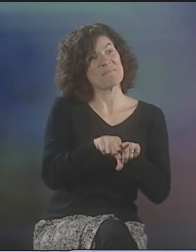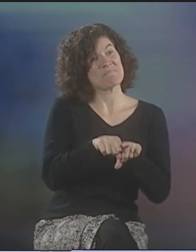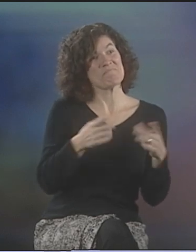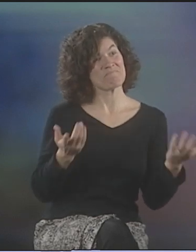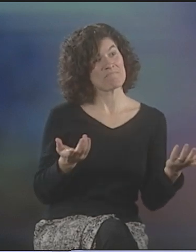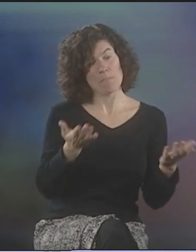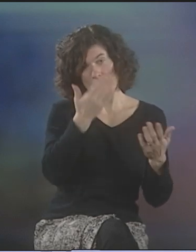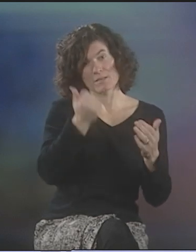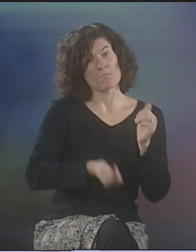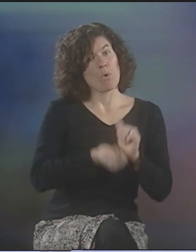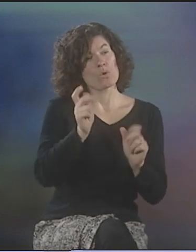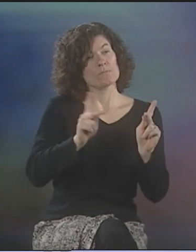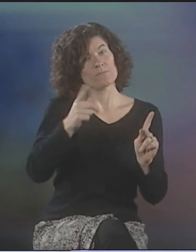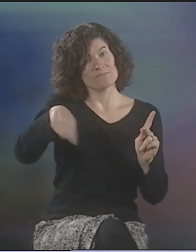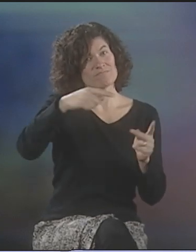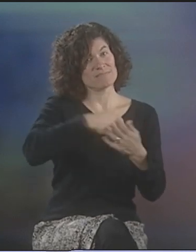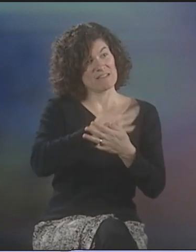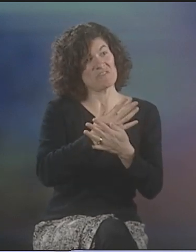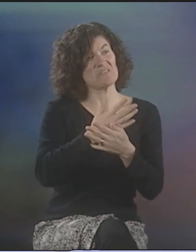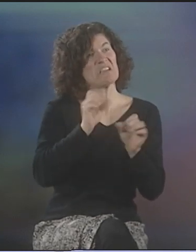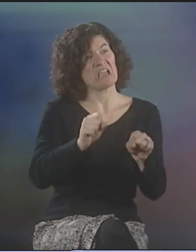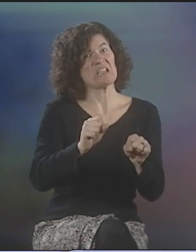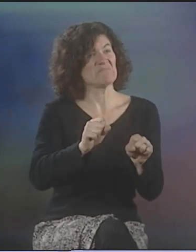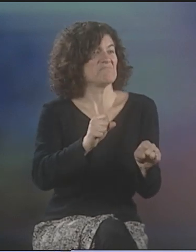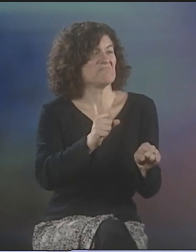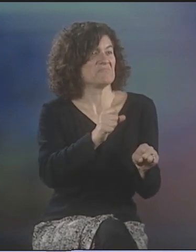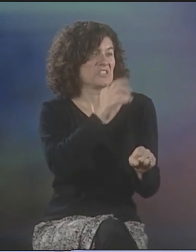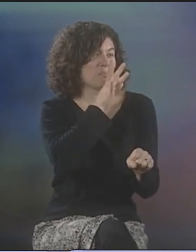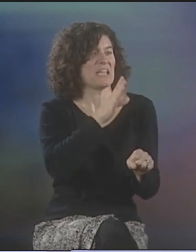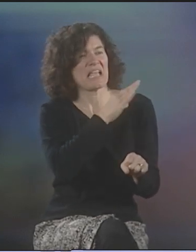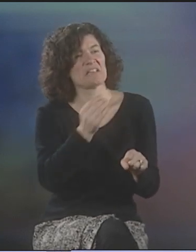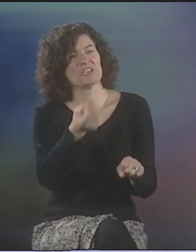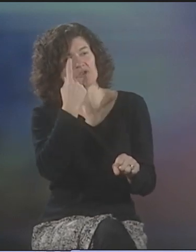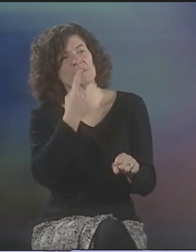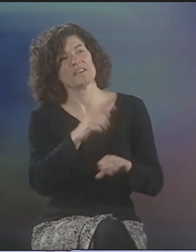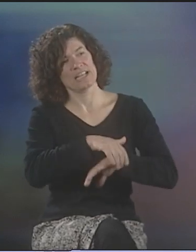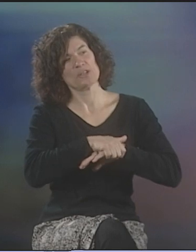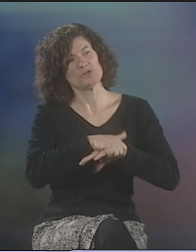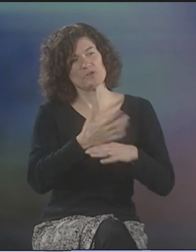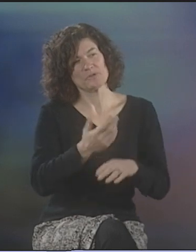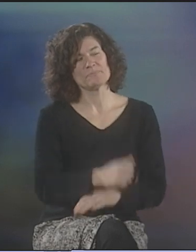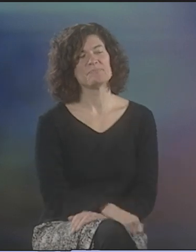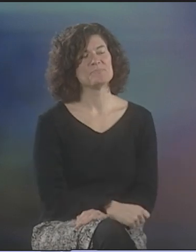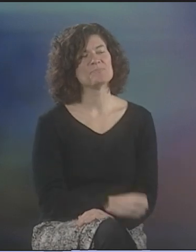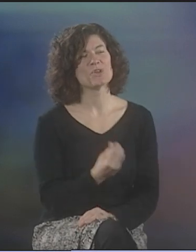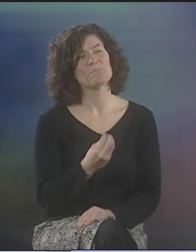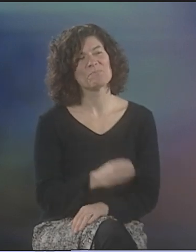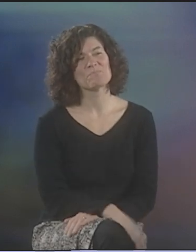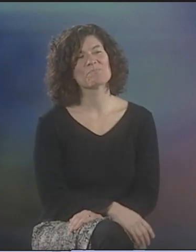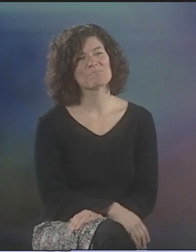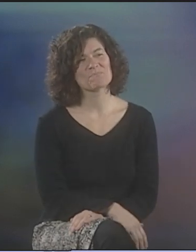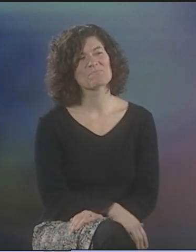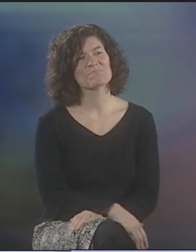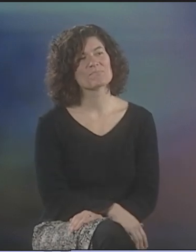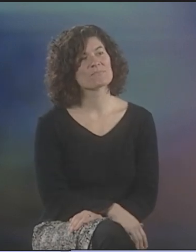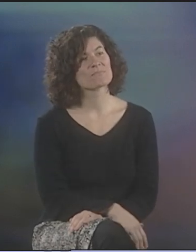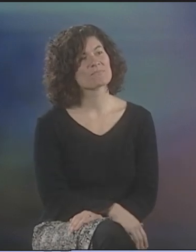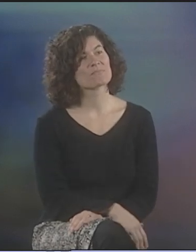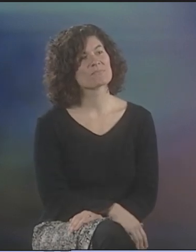EASILY COMPREHENSIBLE TO THE LOCAL DEAF PEOPLE. AND I VOICED EVERYTHING IN ENGLISH BECAUSE ALMOST EVERYBODY SPEAKS ENGLISH IN THOSE AREAS